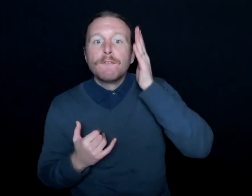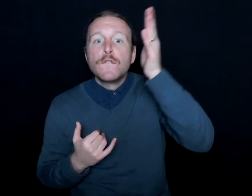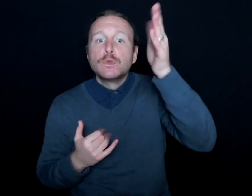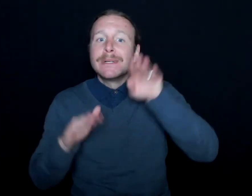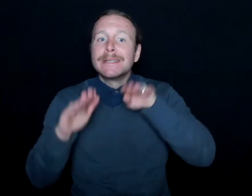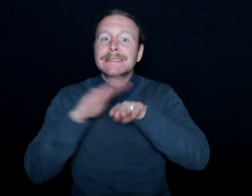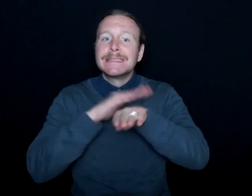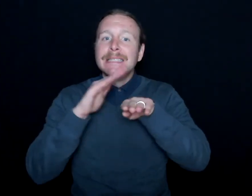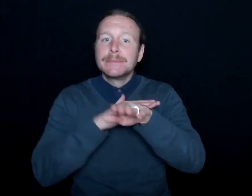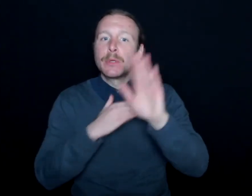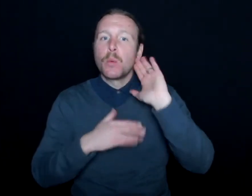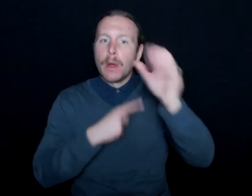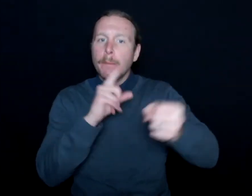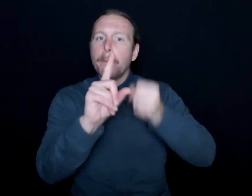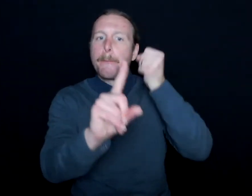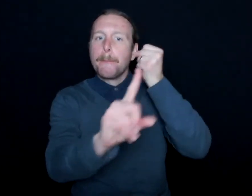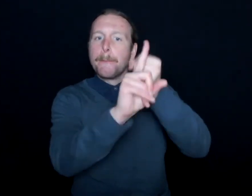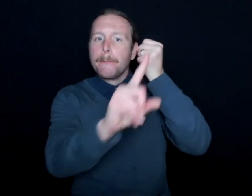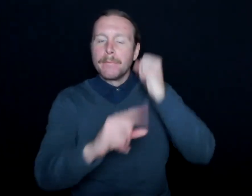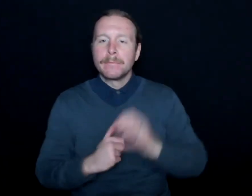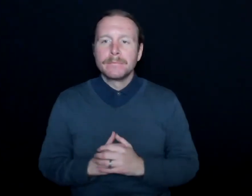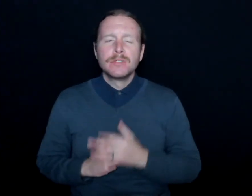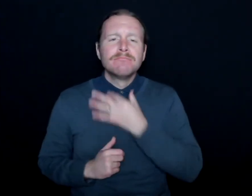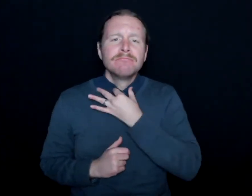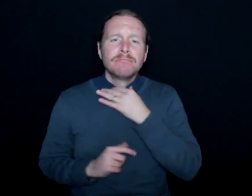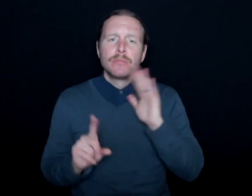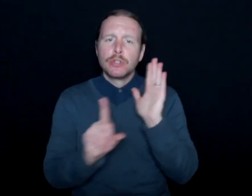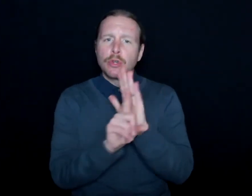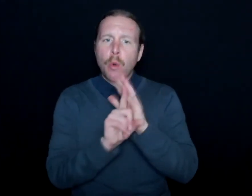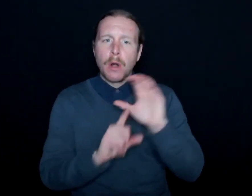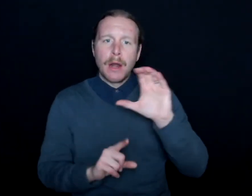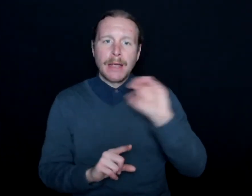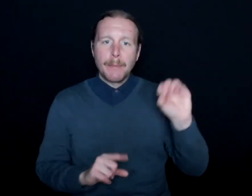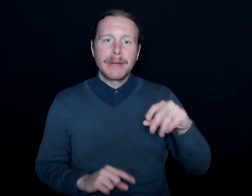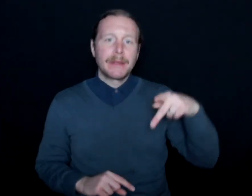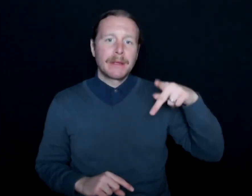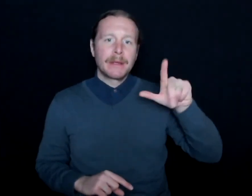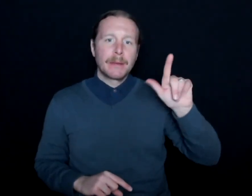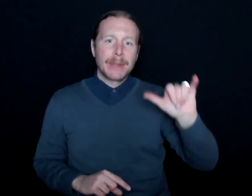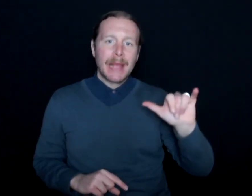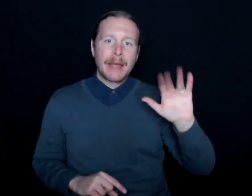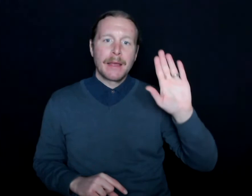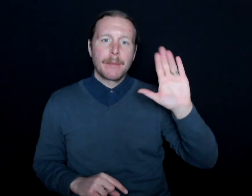So I do want to ask you a little bit about your company, Play-By-Play Sports Interpreting, which